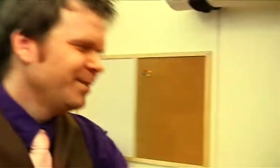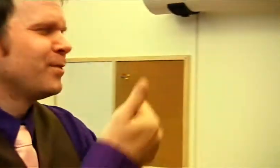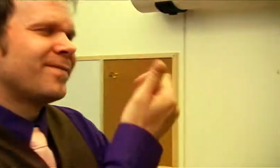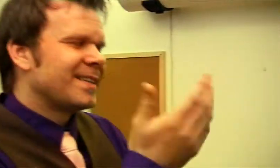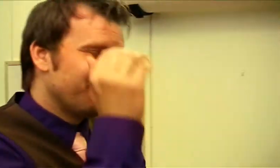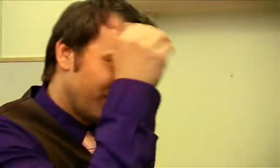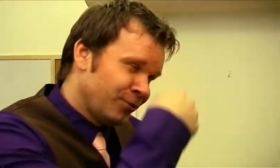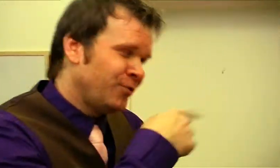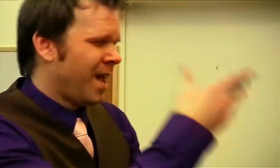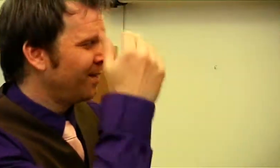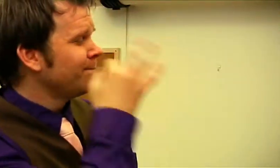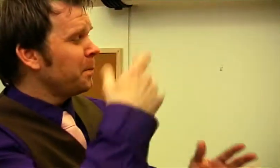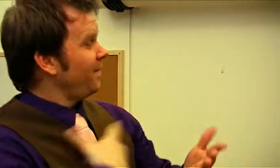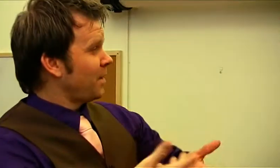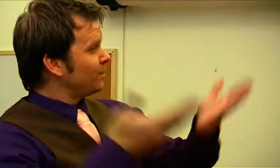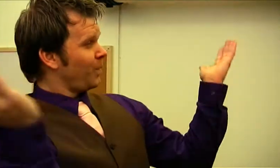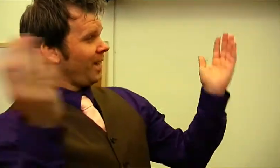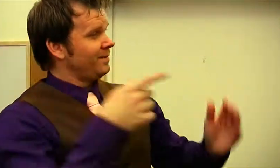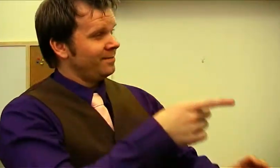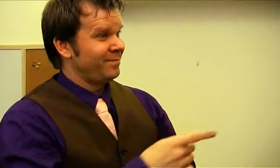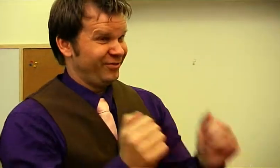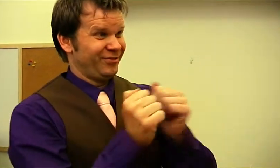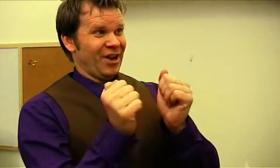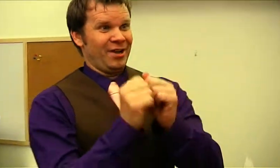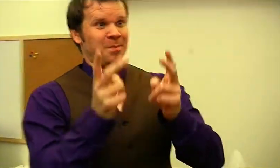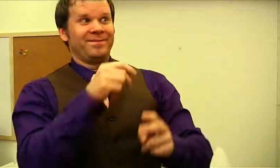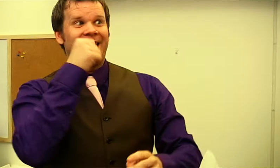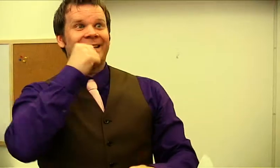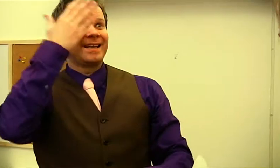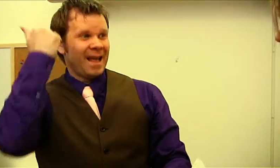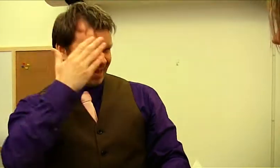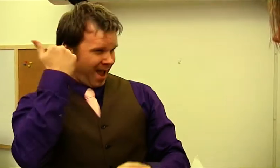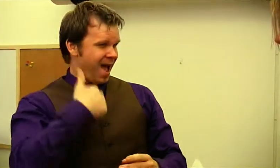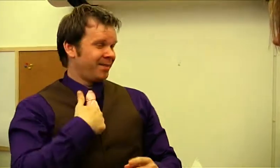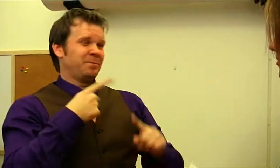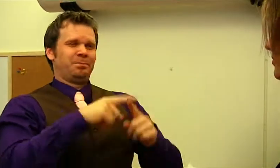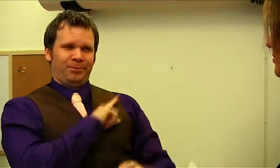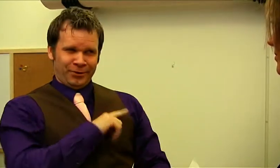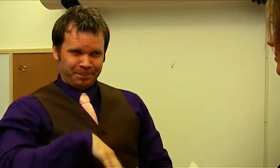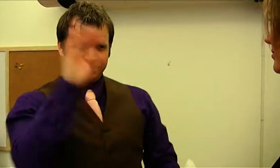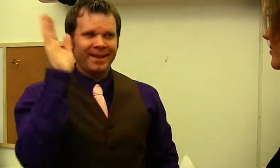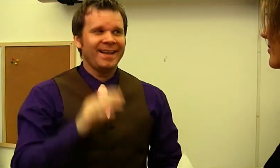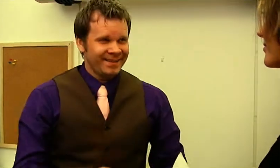You don't need to be shy, you can ask me about anything! What Felix can do, I can do and much more!